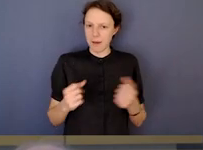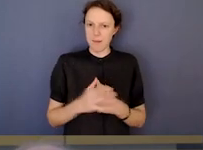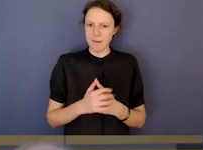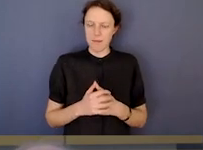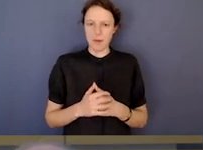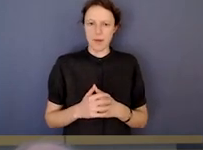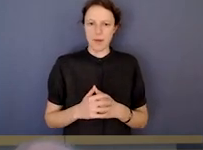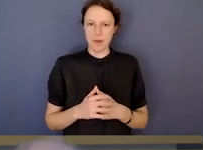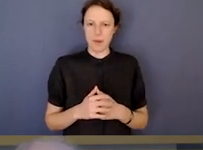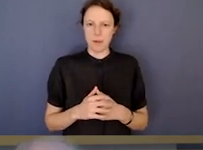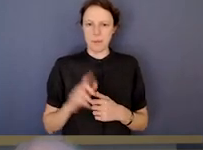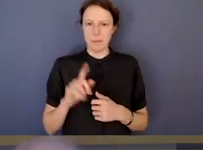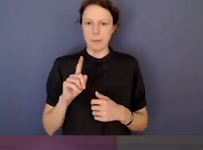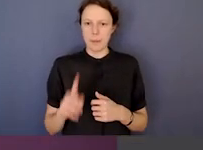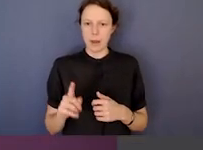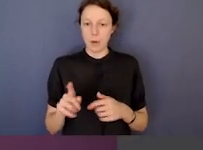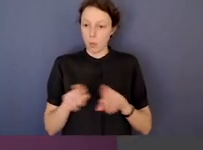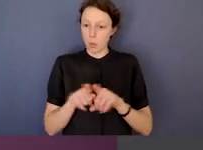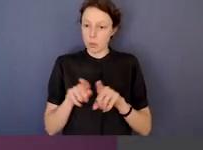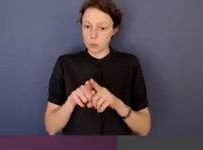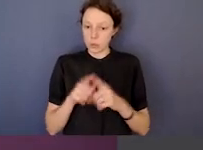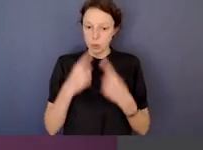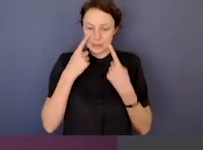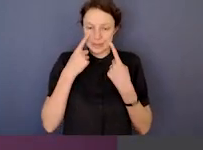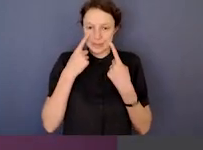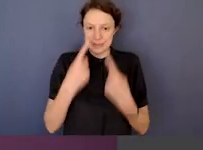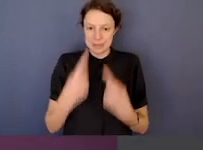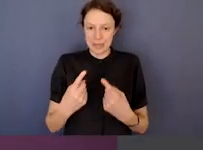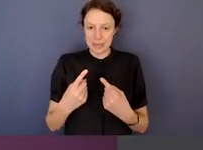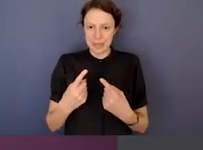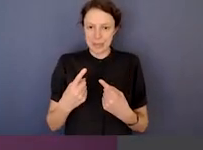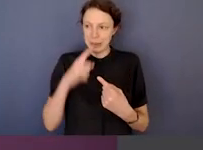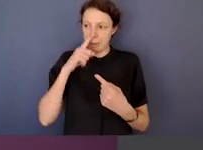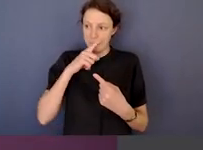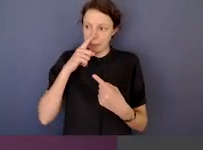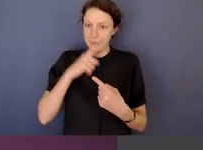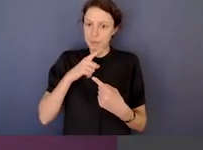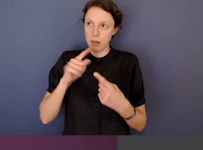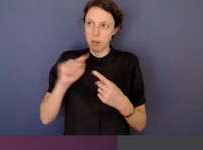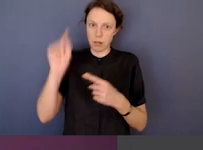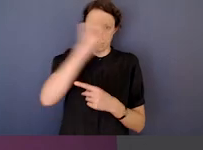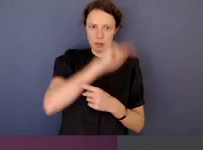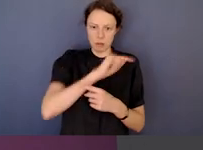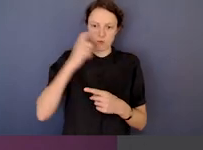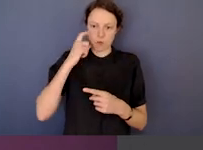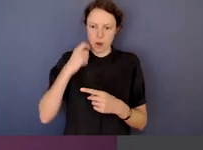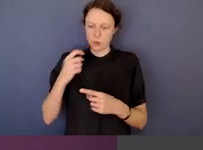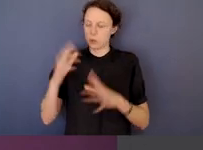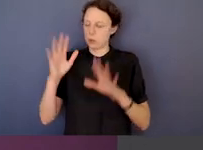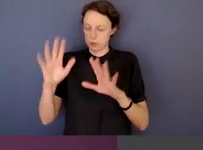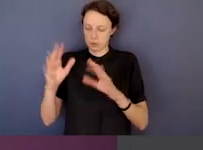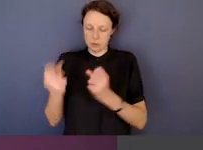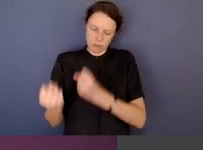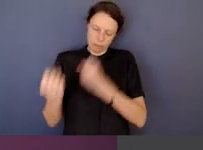But you also see are steps being taken elsewhere around Australia to try and bring that